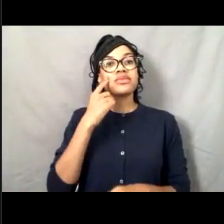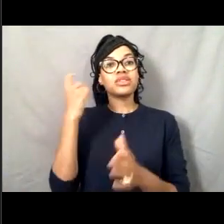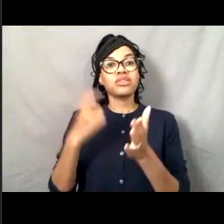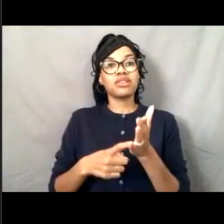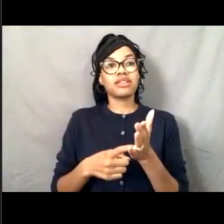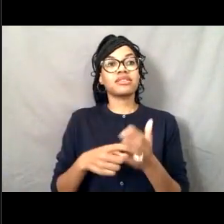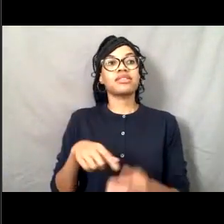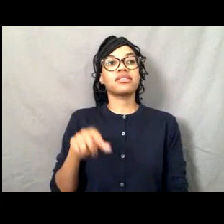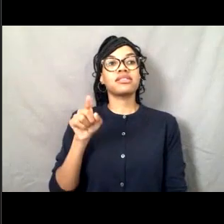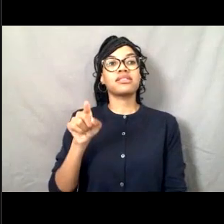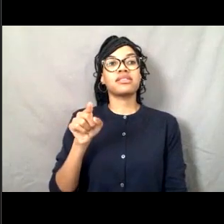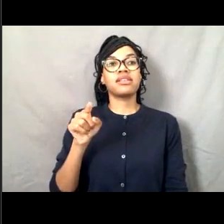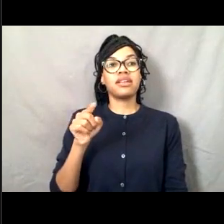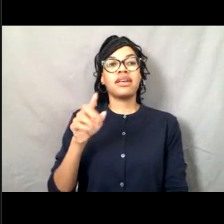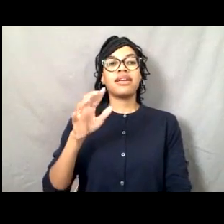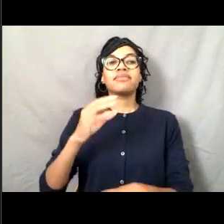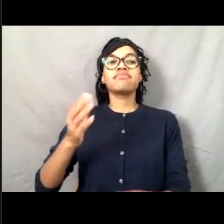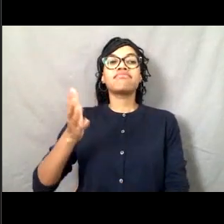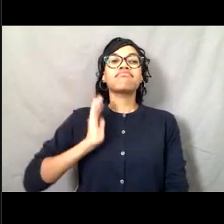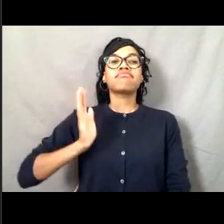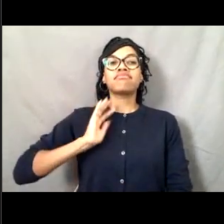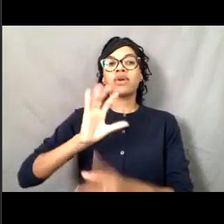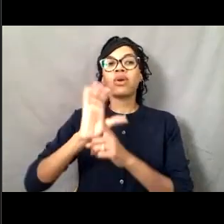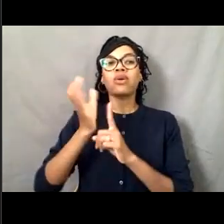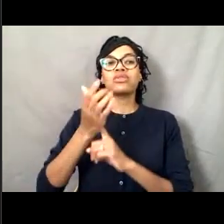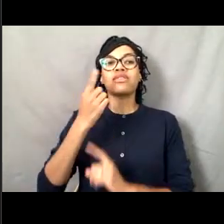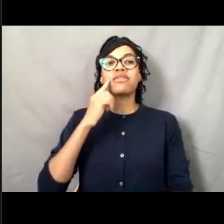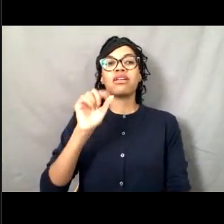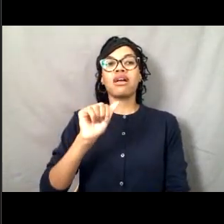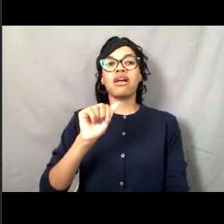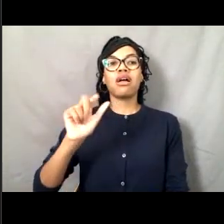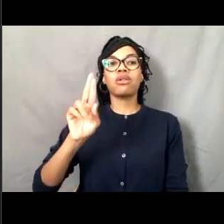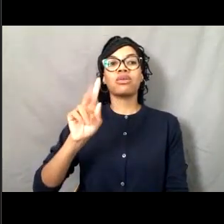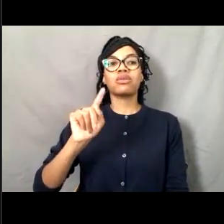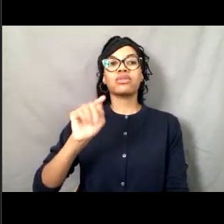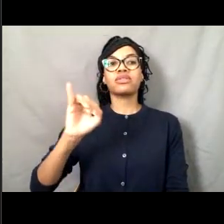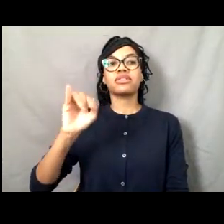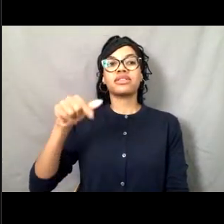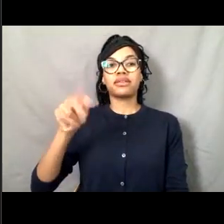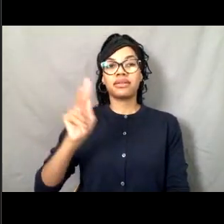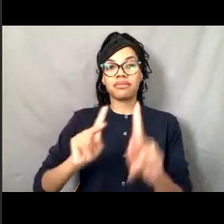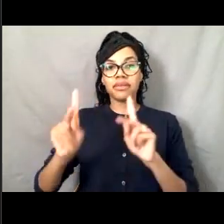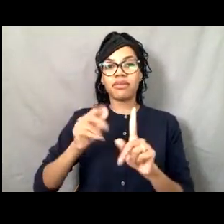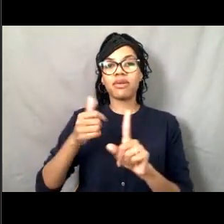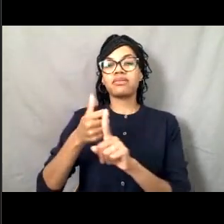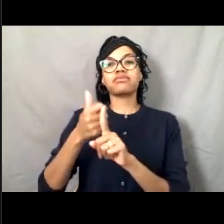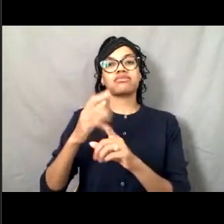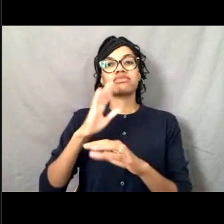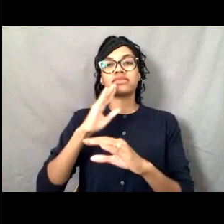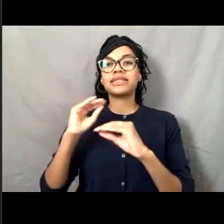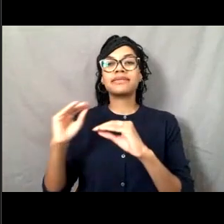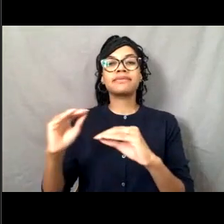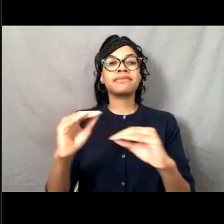who have stewarded this area for thousands of years and continue to share their vision, wisdom, values and leadership in the community.